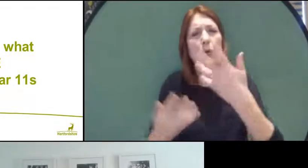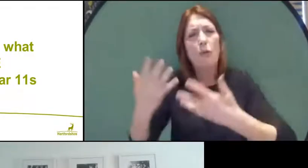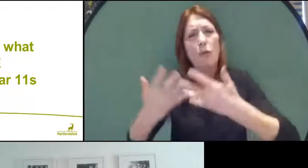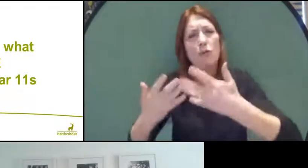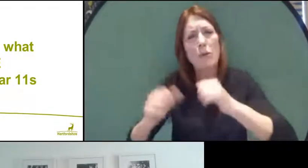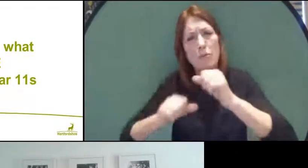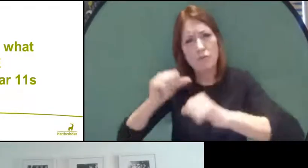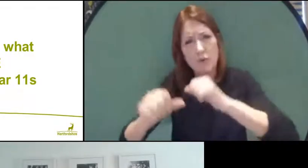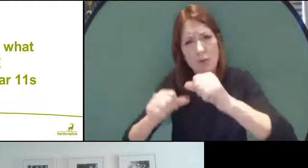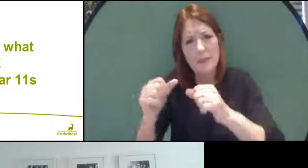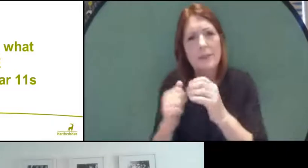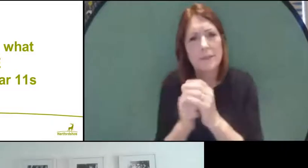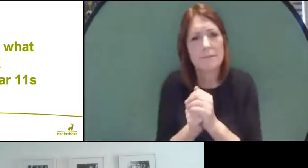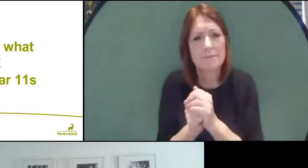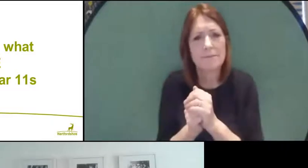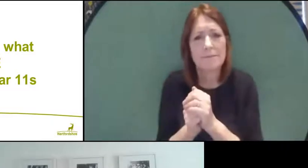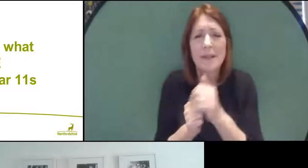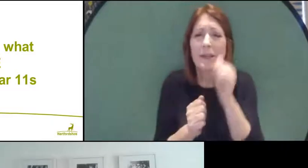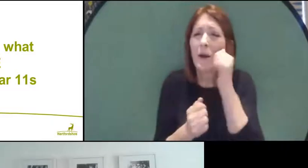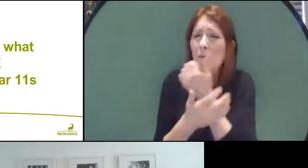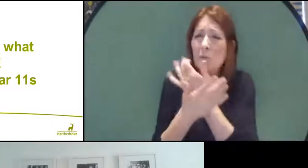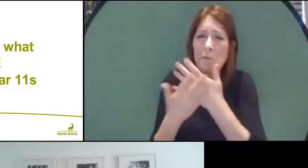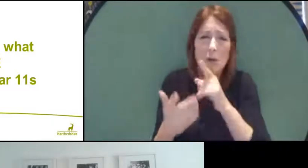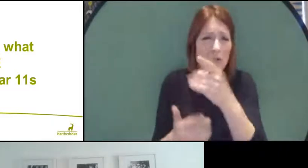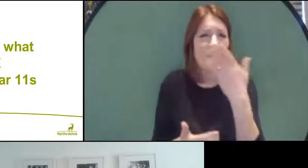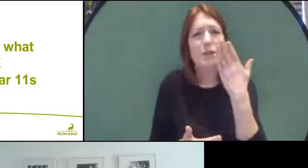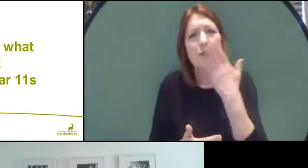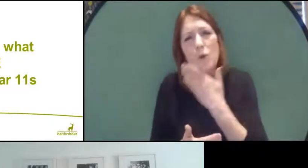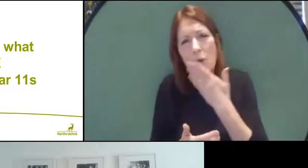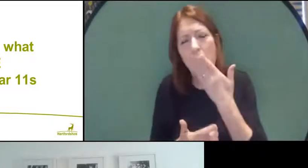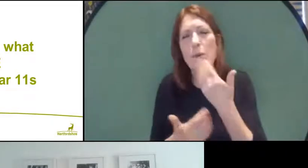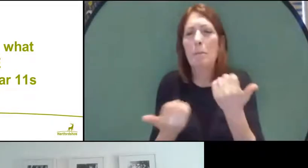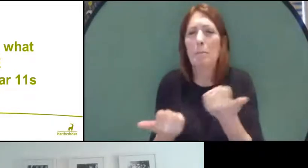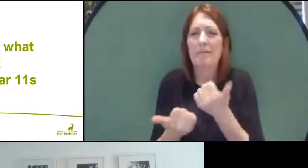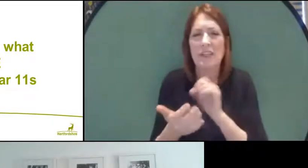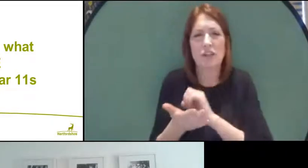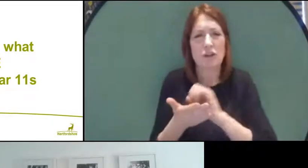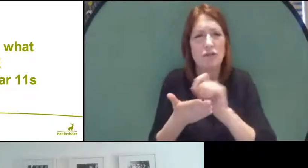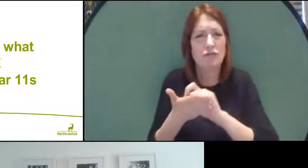I know that most of your schools have written out to you and to your parents to explain what